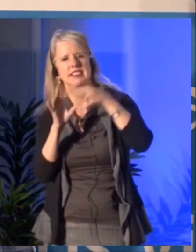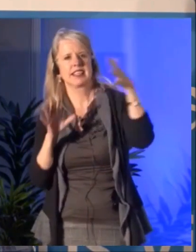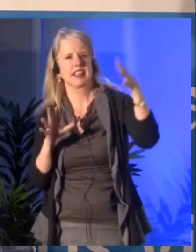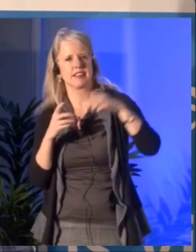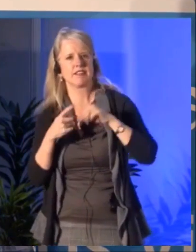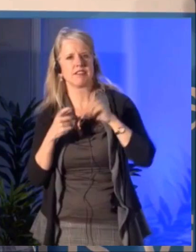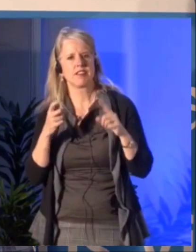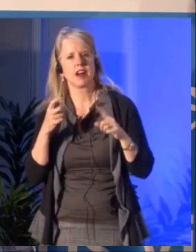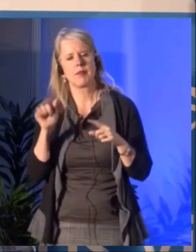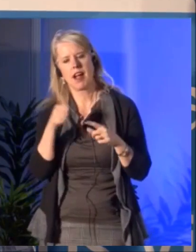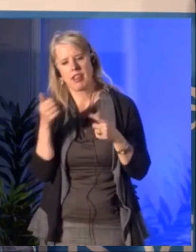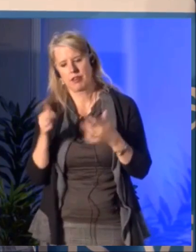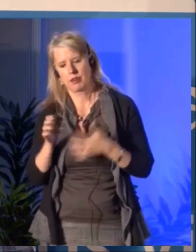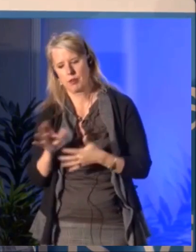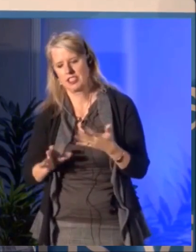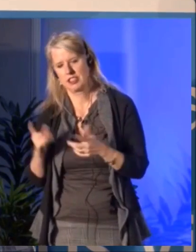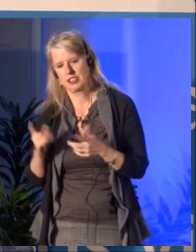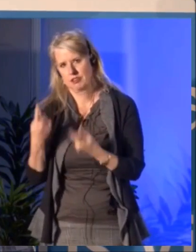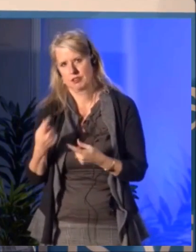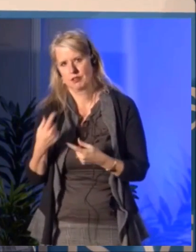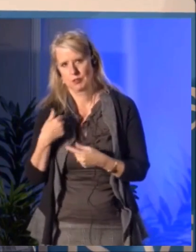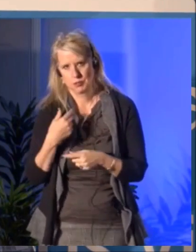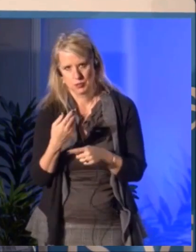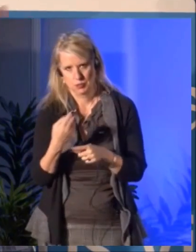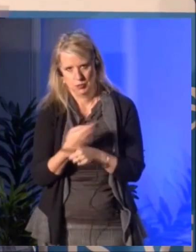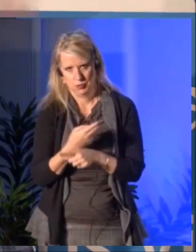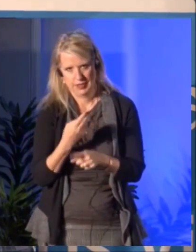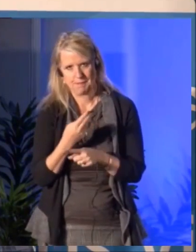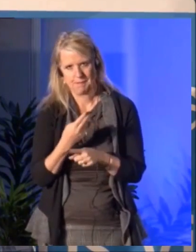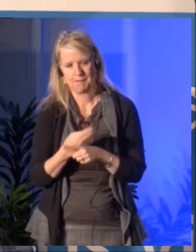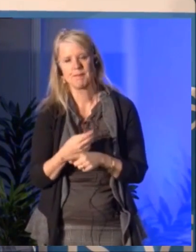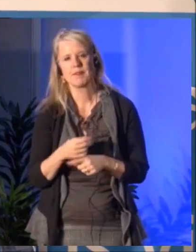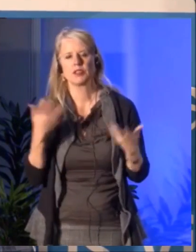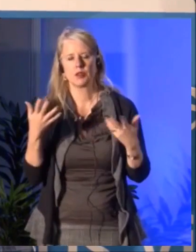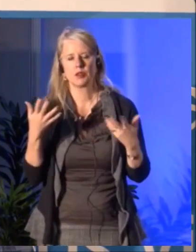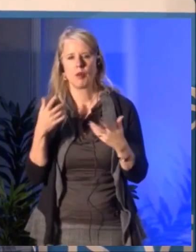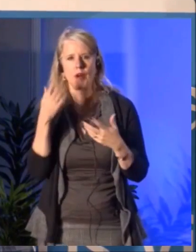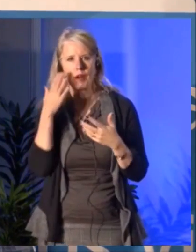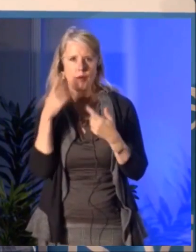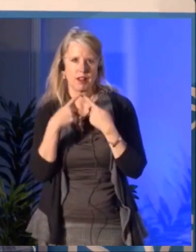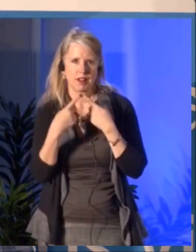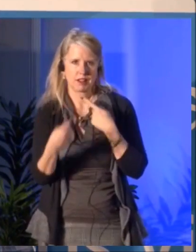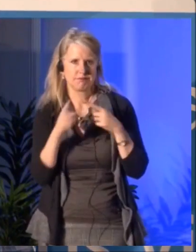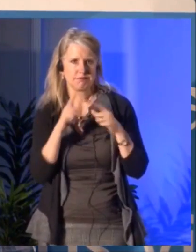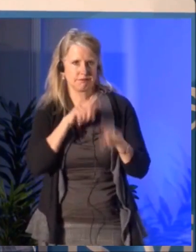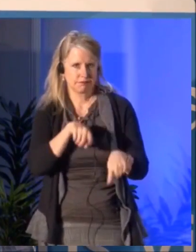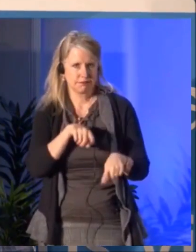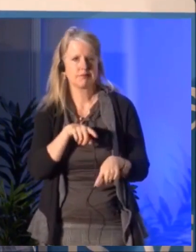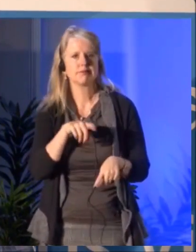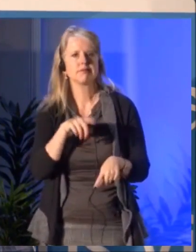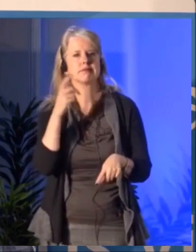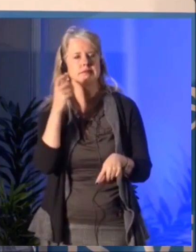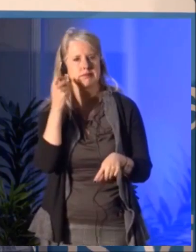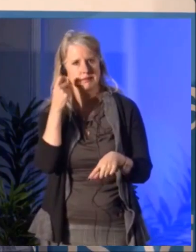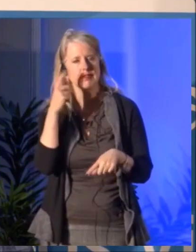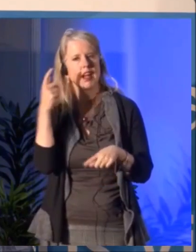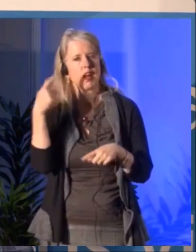And on this field of innovation it could come from anywhere in Canada, any region and in a sense it's a little disconnected